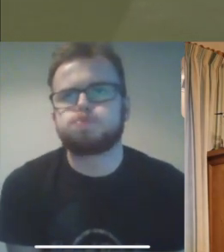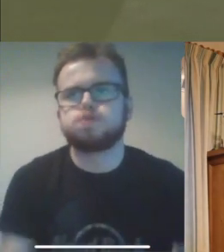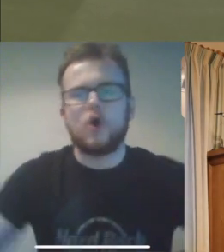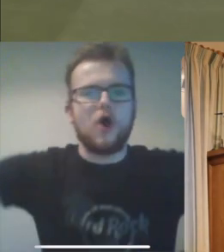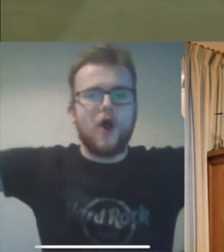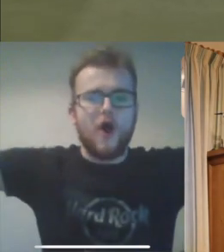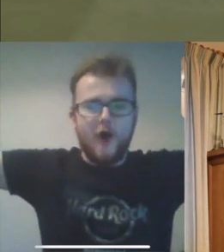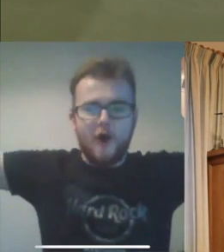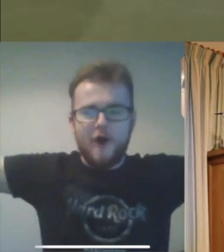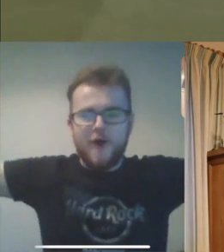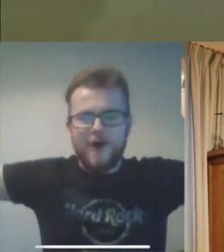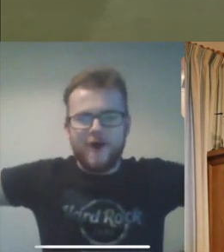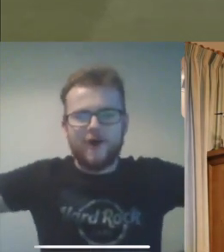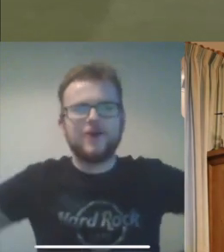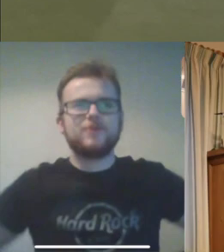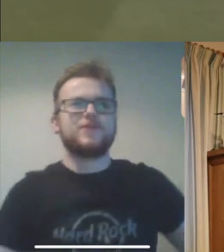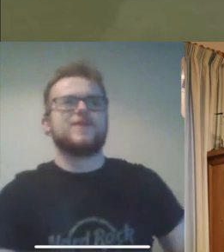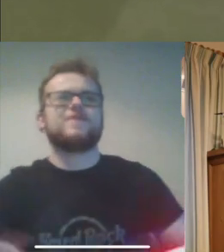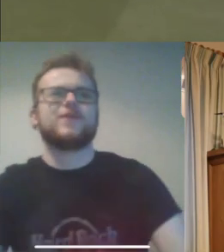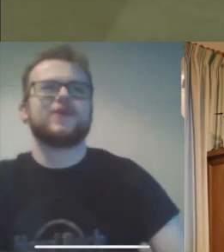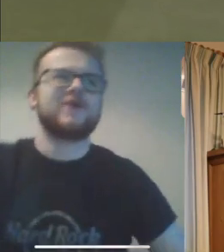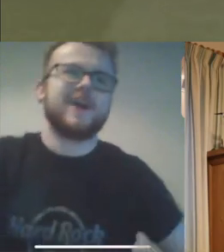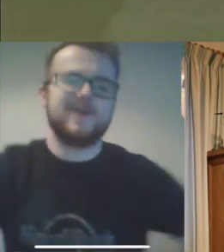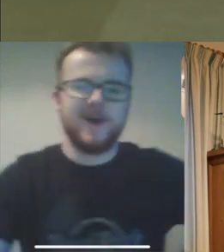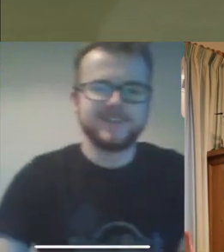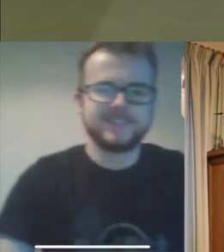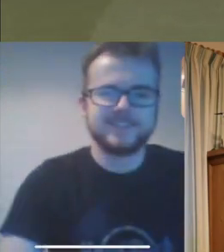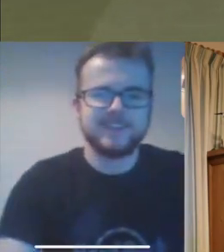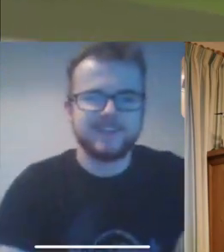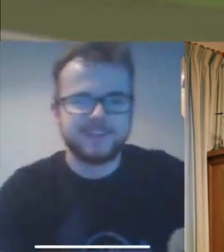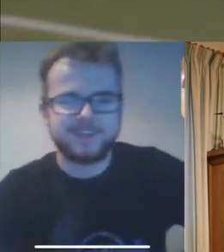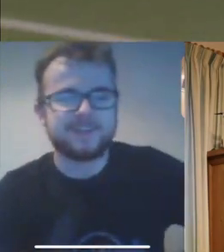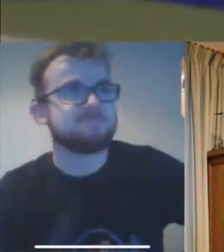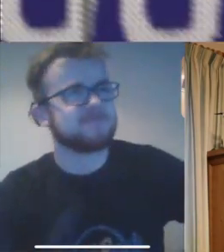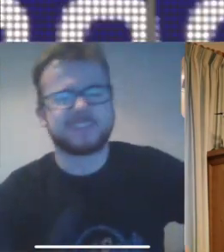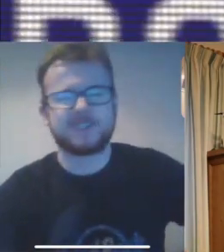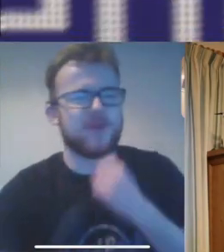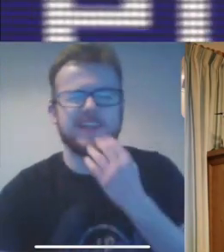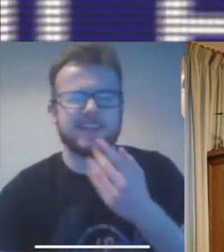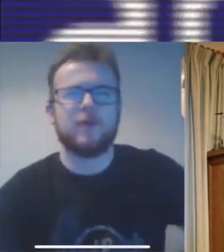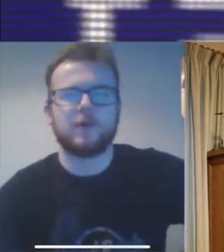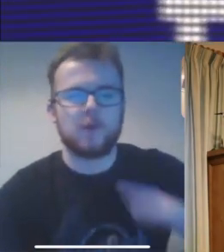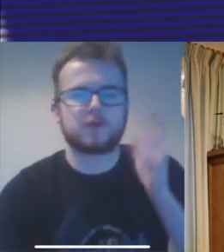Rhys: *EXHALES Rhys: GOOOOOOAALL! Thomas: Why are you getting excited? Thomas: You are losing 2 : 1! Thomas: You are losing 2 : 1 ! Rhys: I know I will come back!